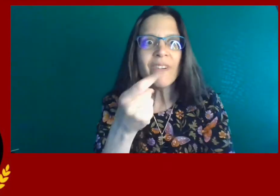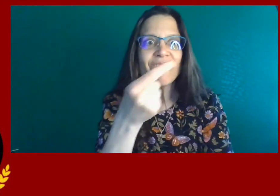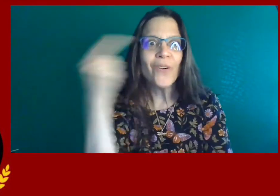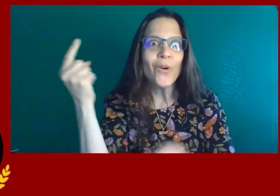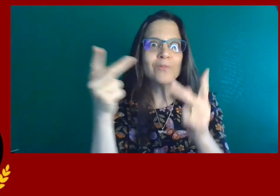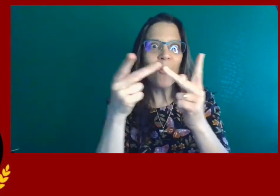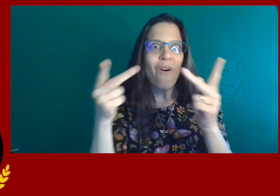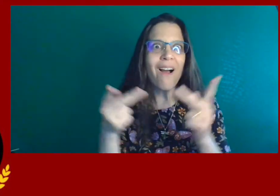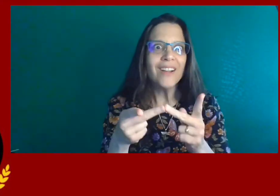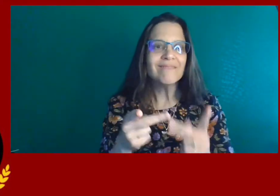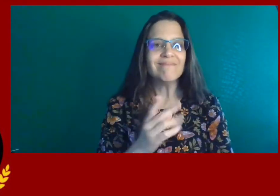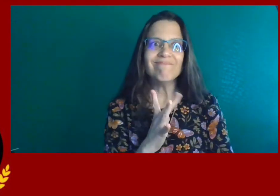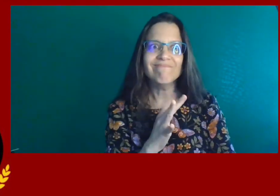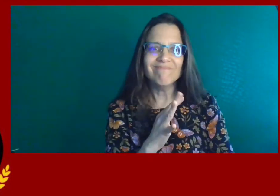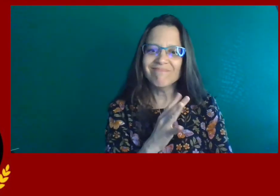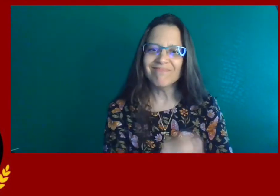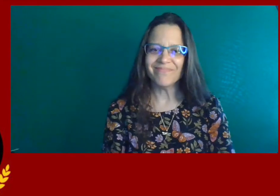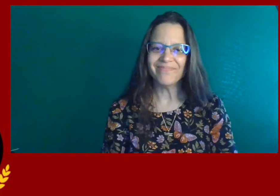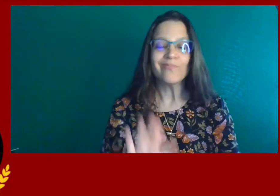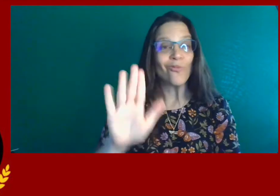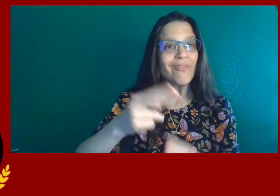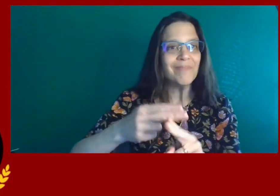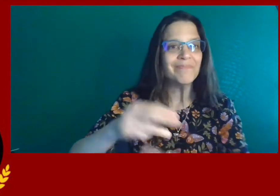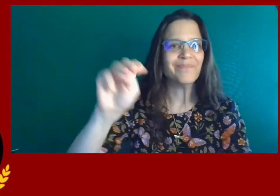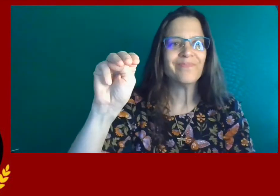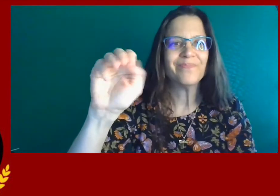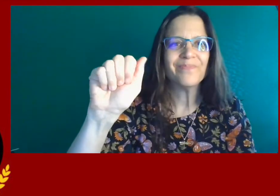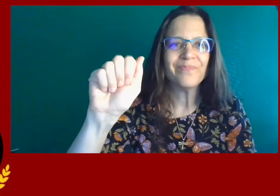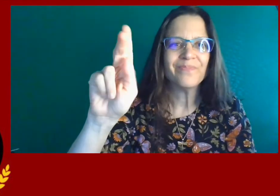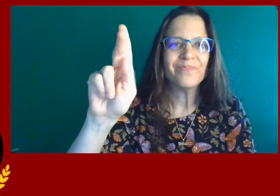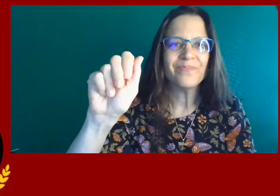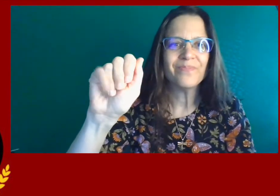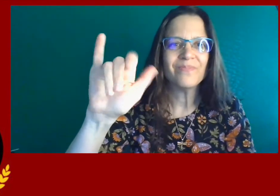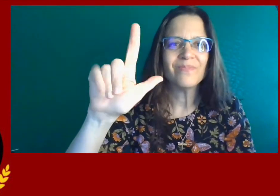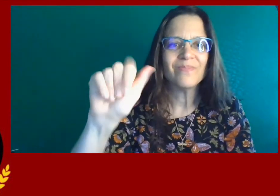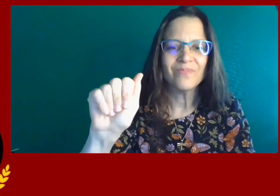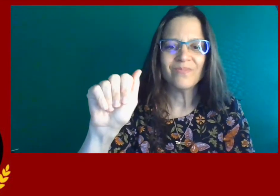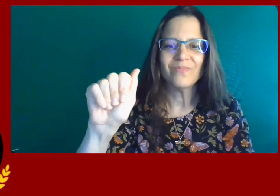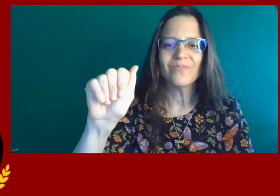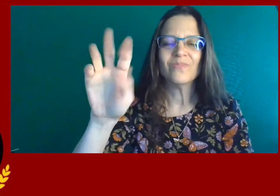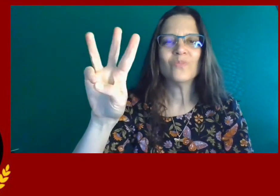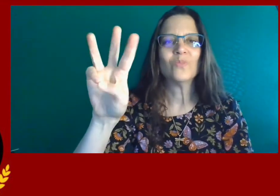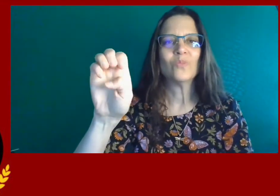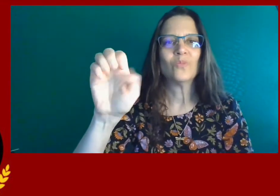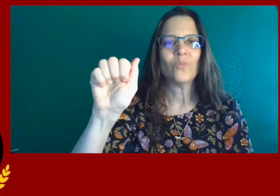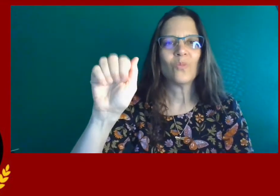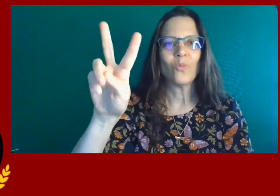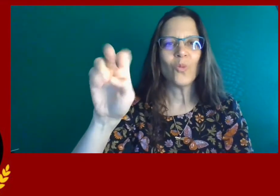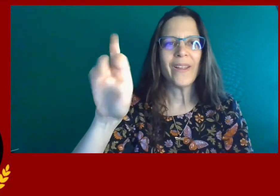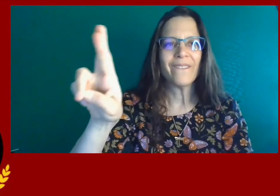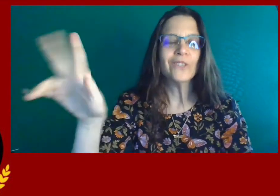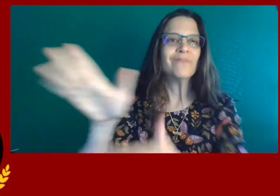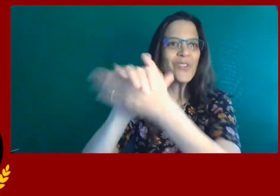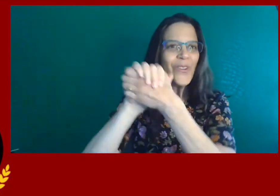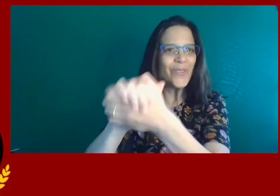This student won first place, wow! It goes to Makayla Weaver.